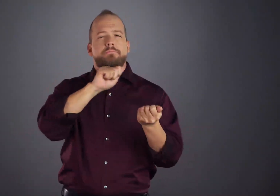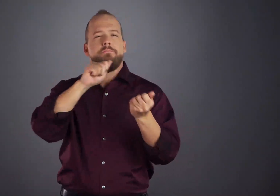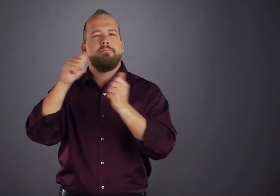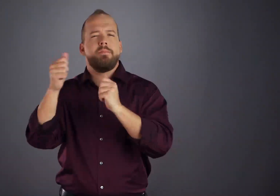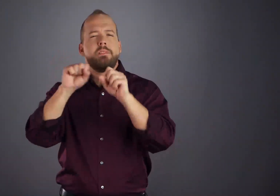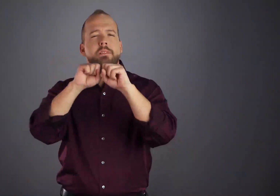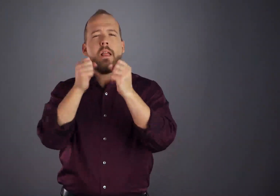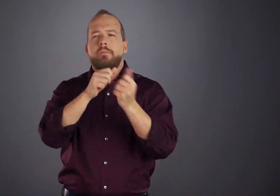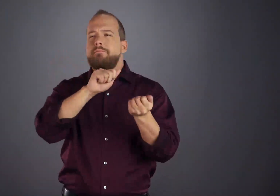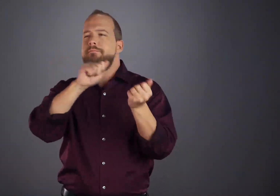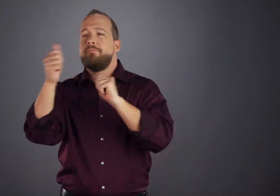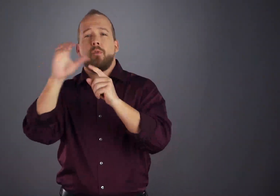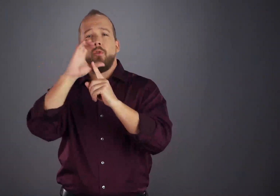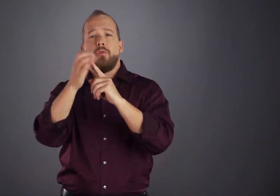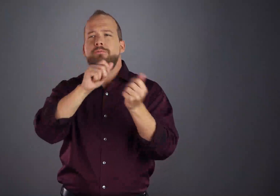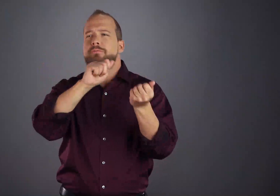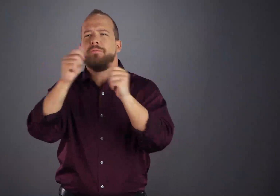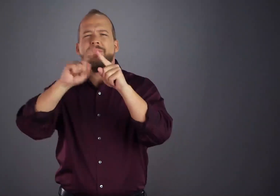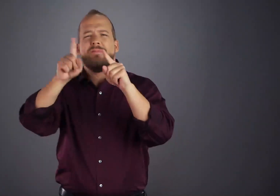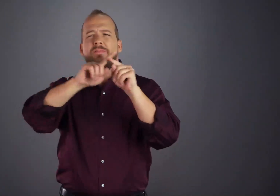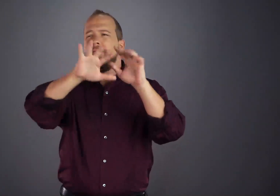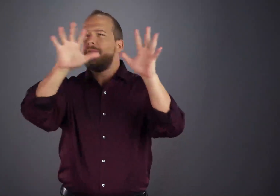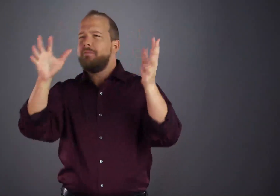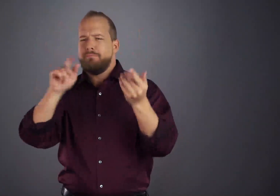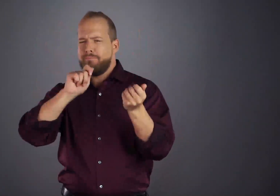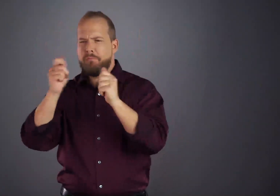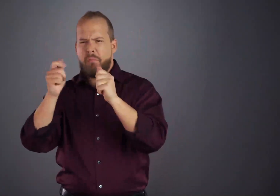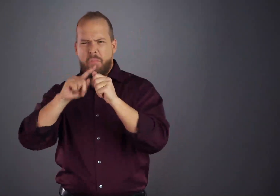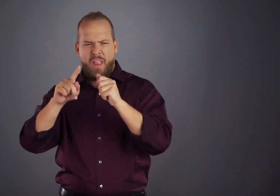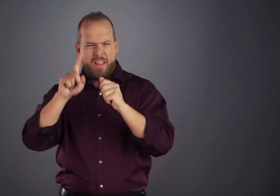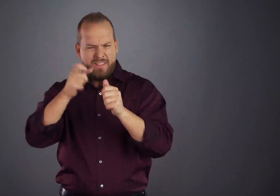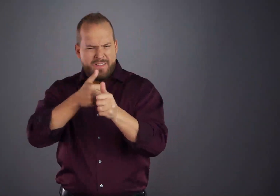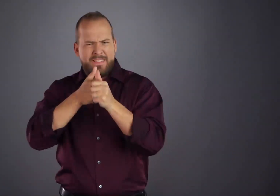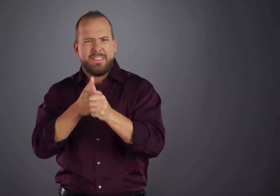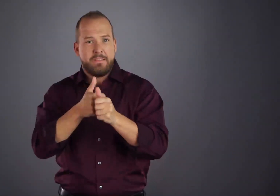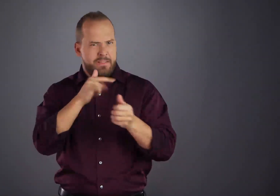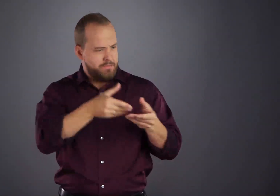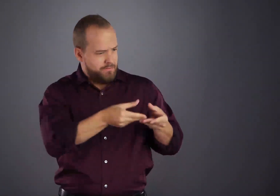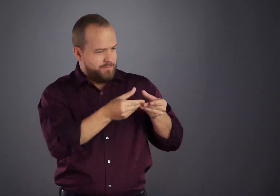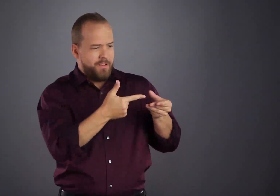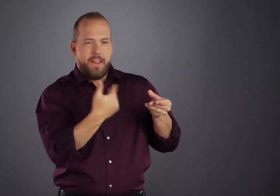sweeping changes in society as a whole are reflected in new customs and practices